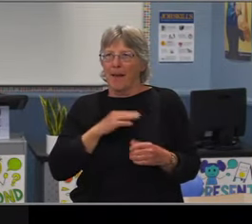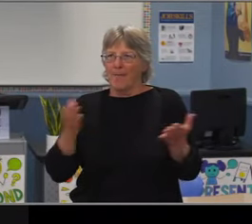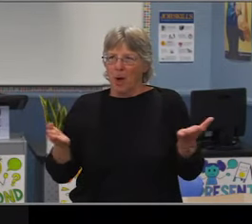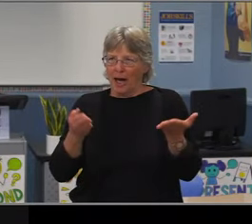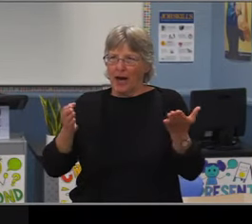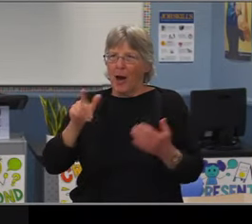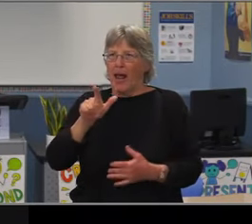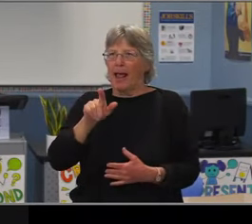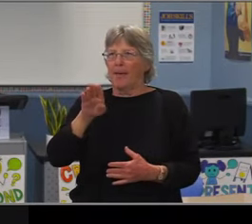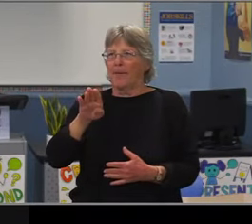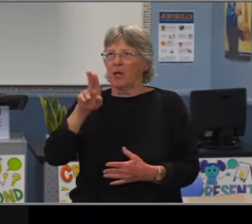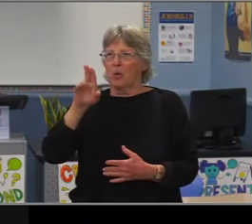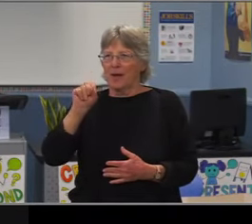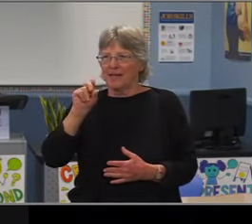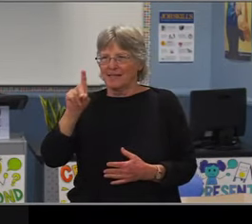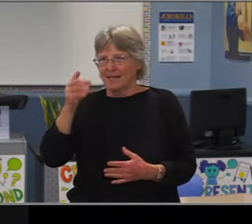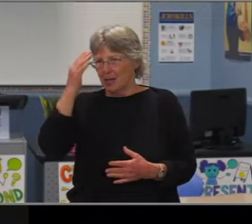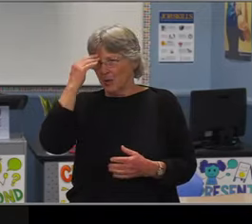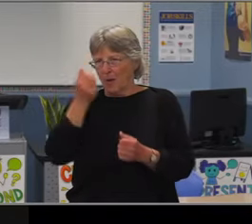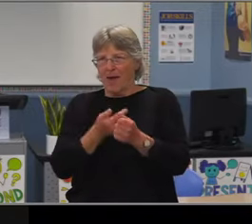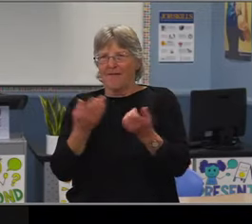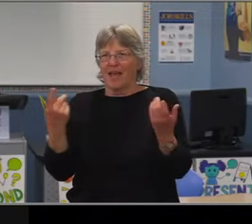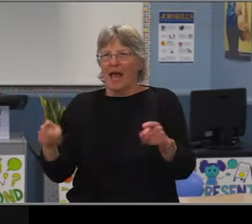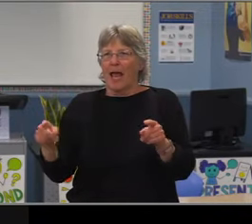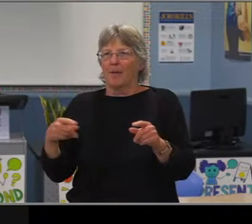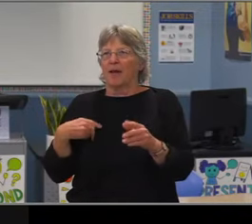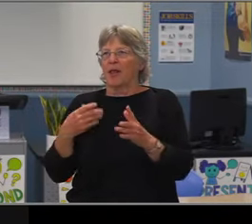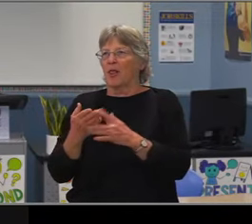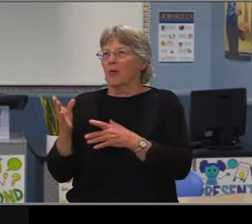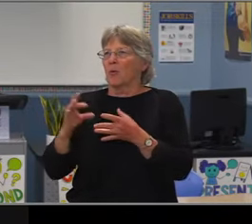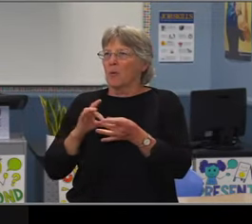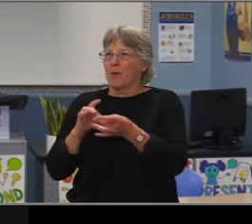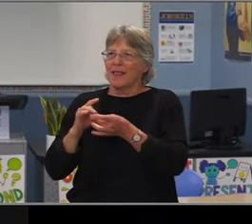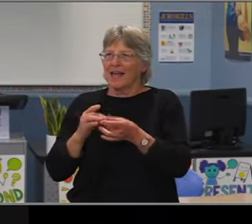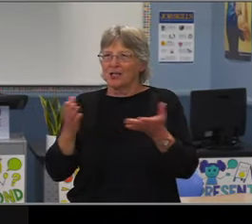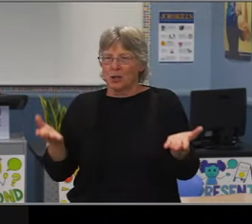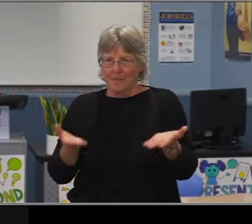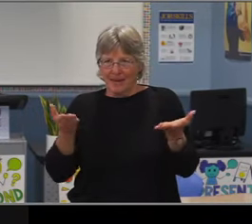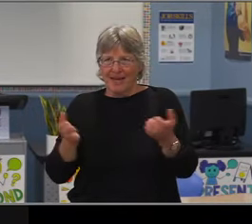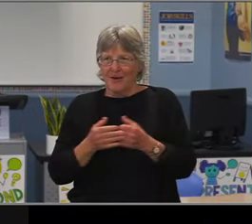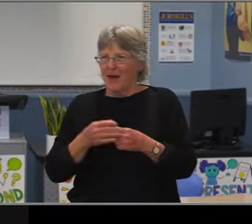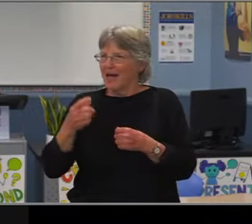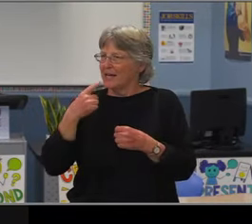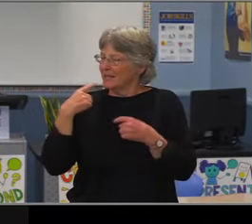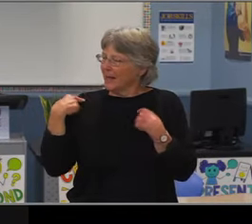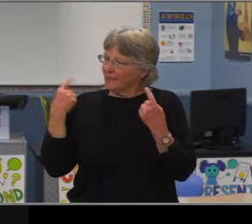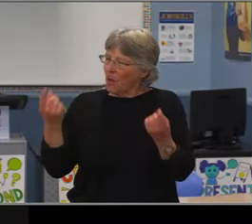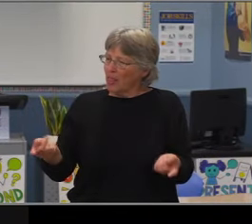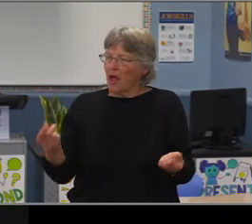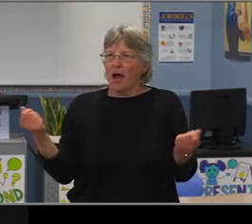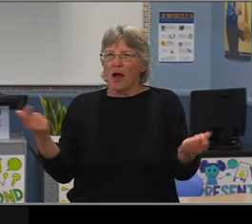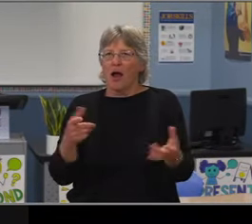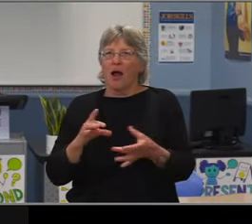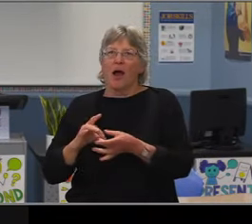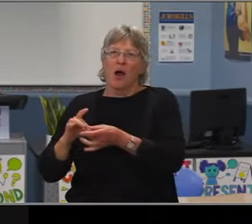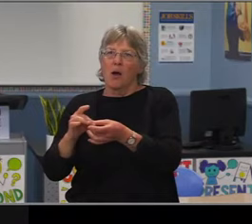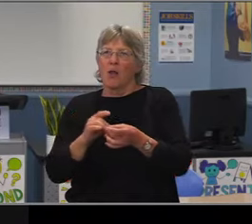Every one of you, I will cherish forever. What the district has given to me I can never repay,